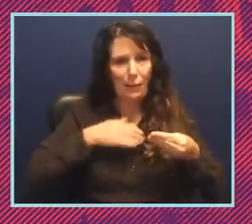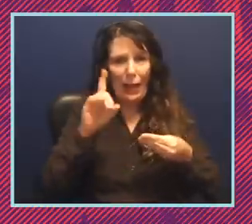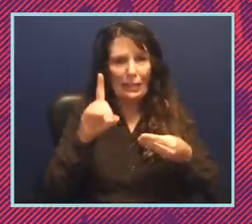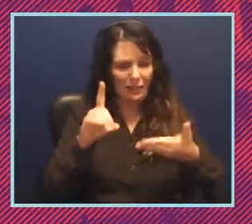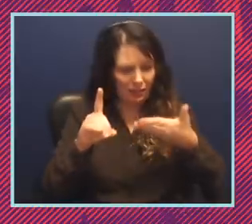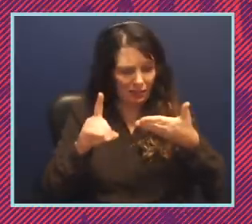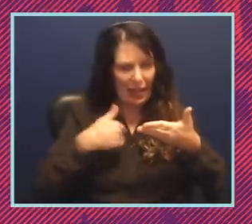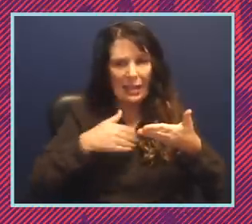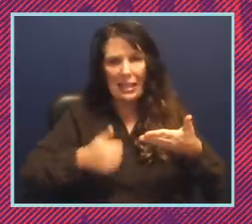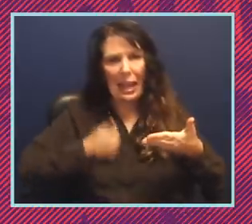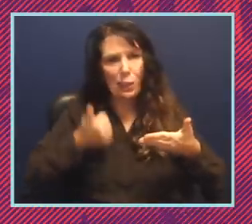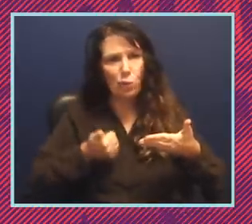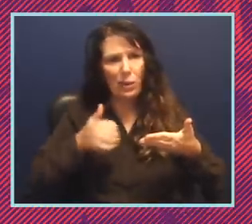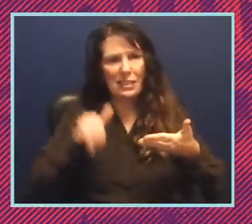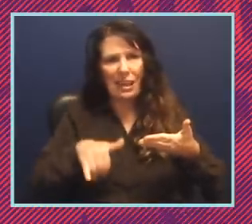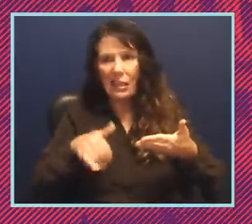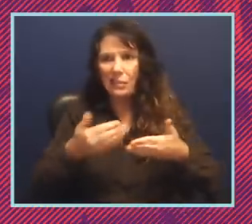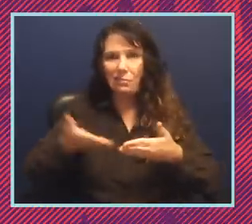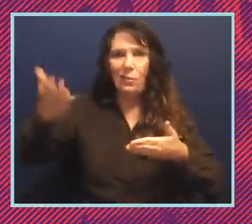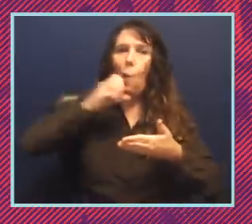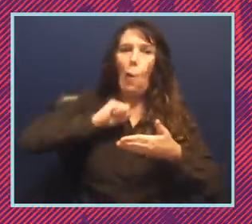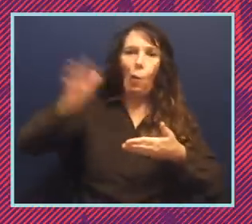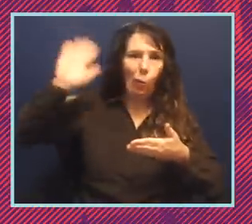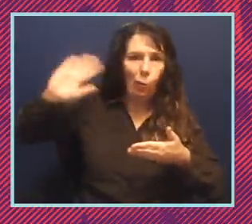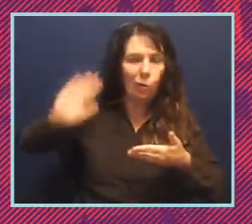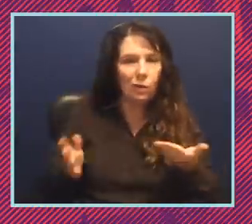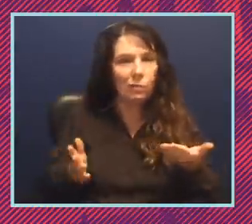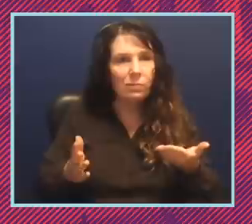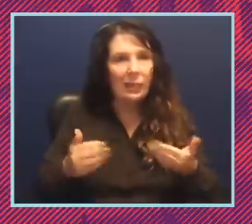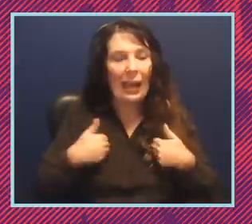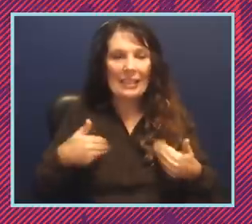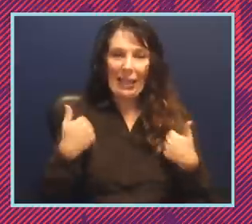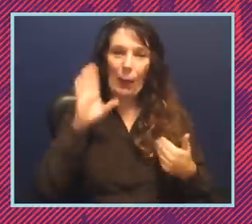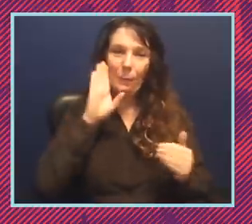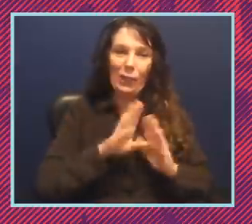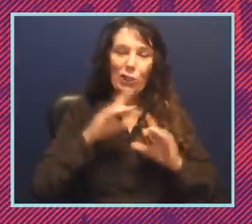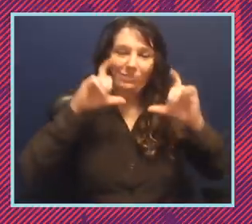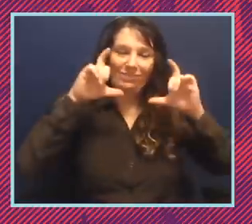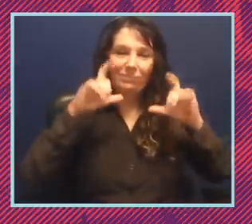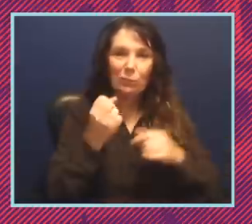address that's two addresses ago and it has a very useful picture of me that's almost 12 years or 30